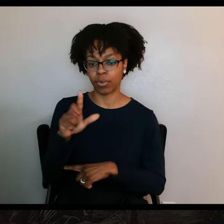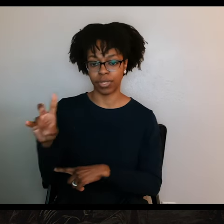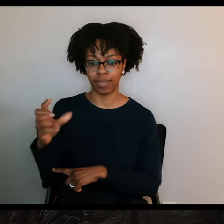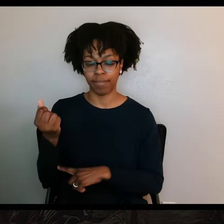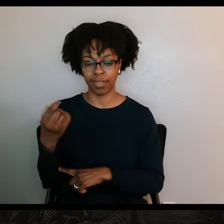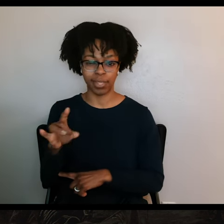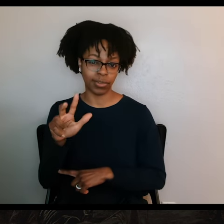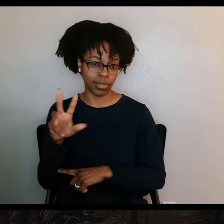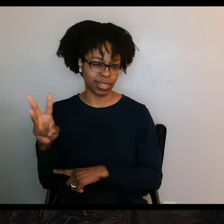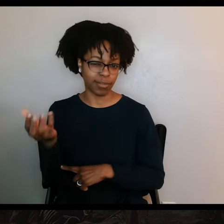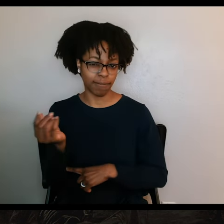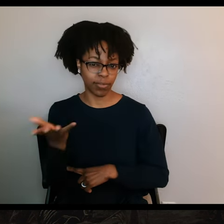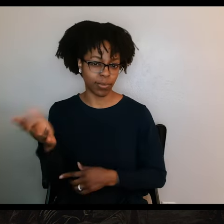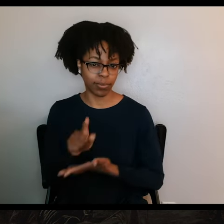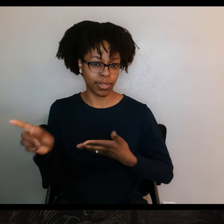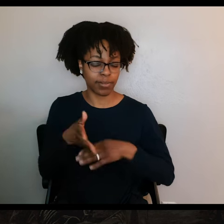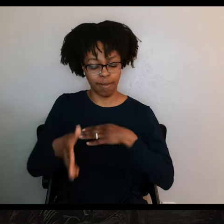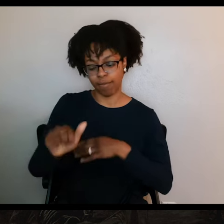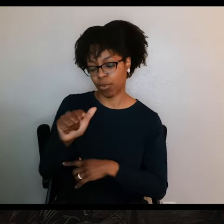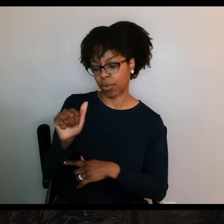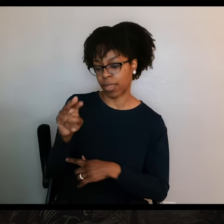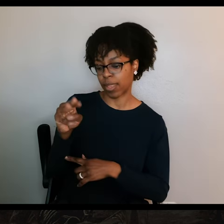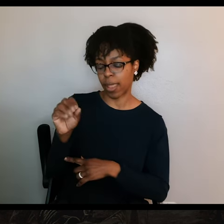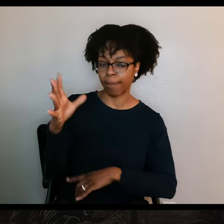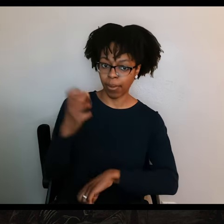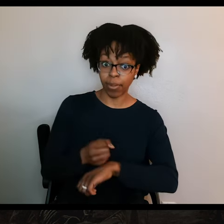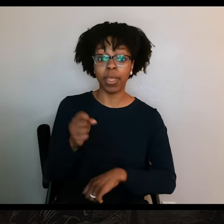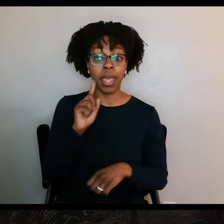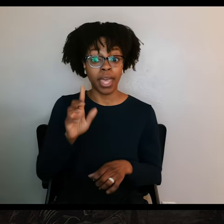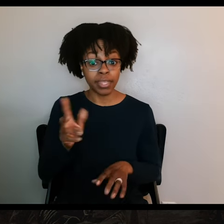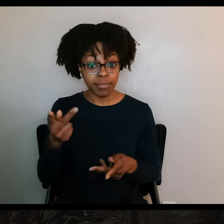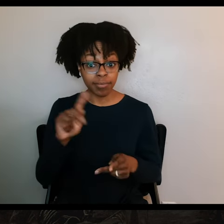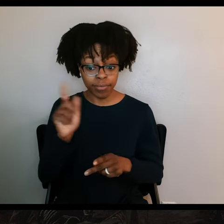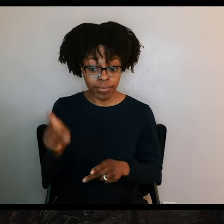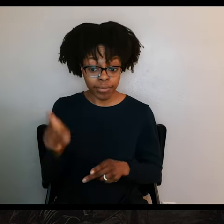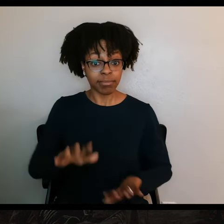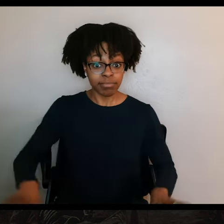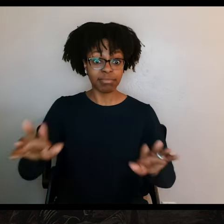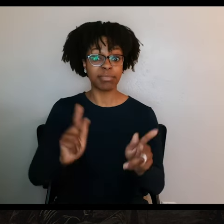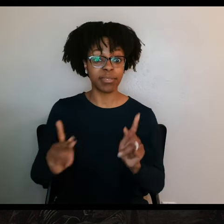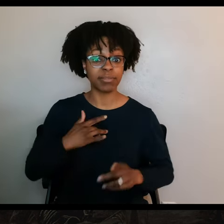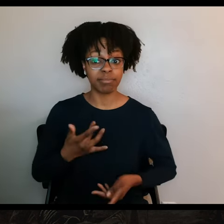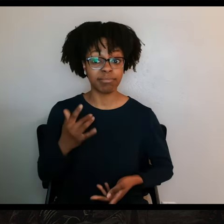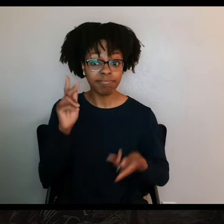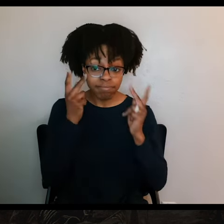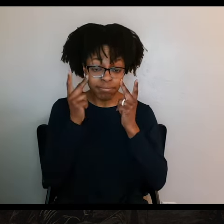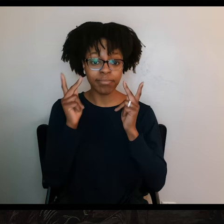just a few weeks after the fall of the Alamo. And it set off panic across Texas and opened the road for Santa Anna's armies to march into East Texas.